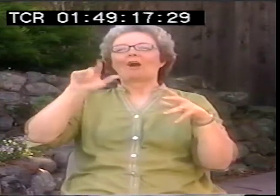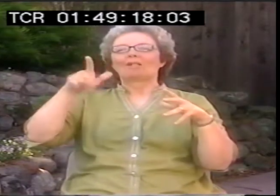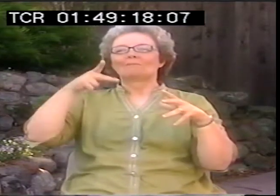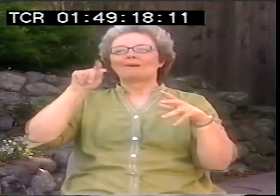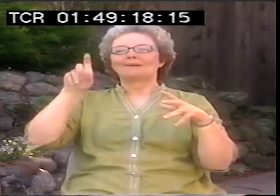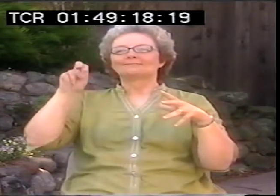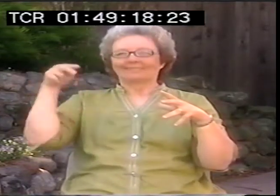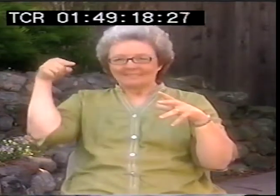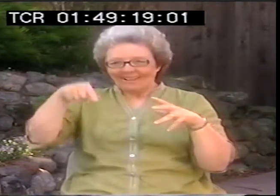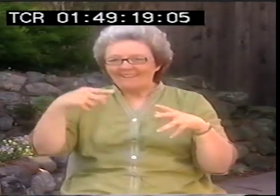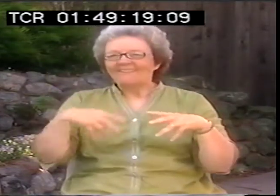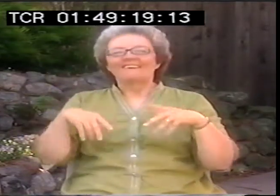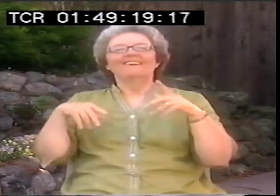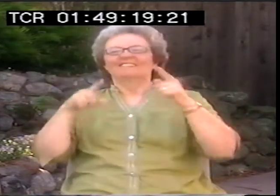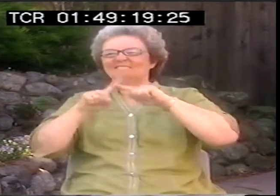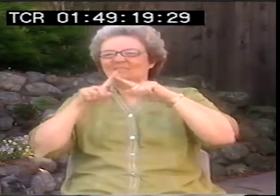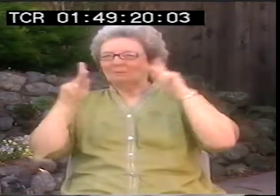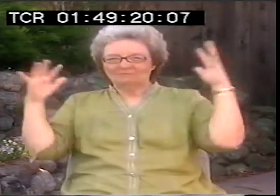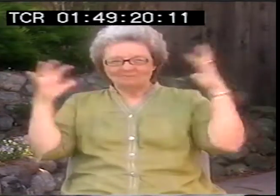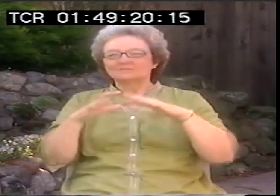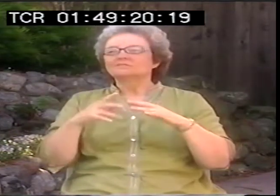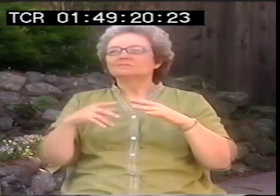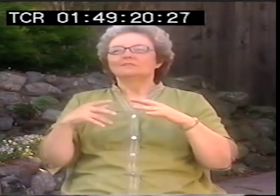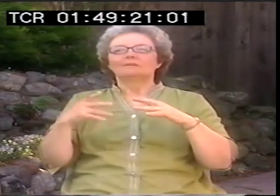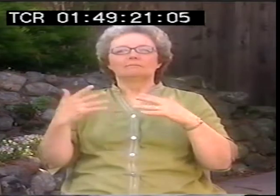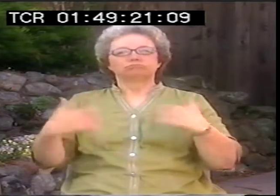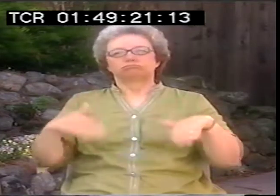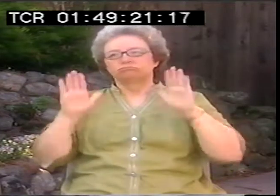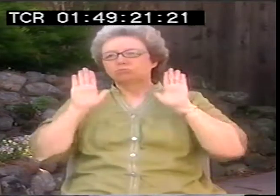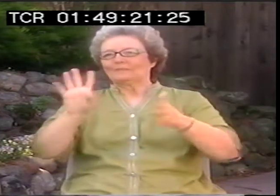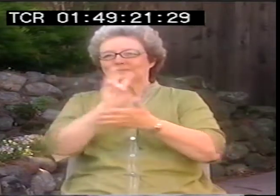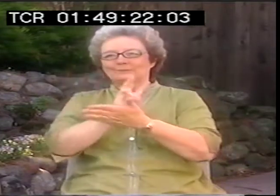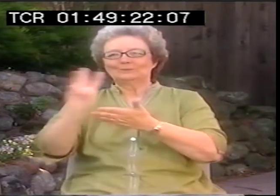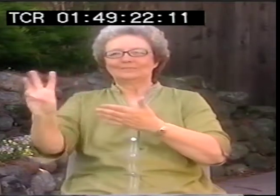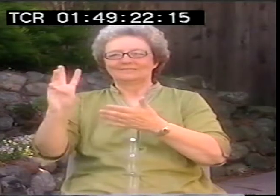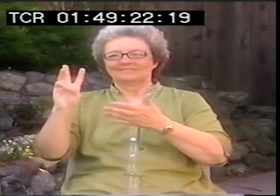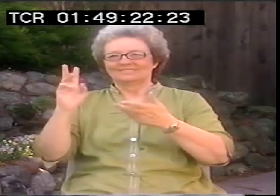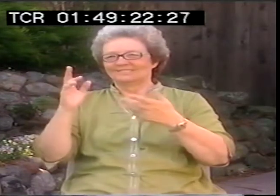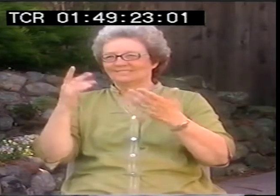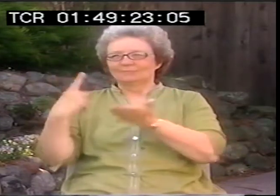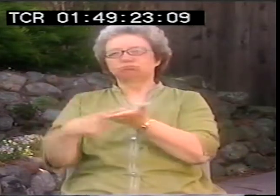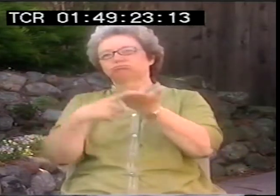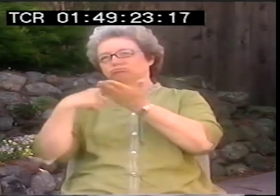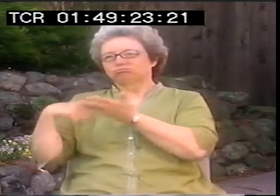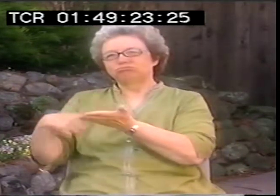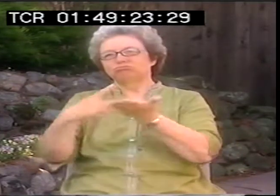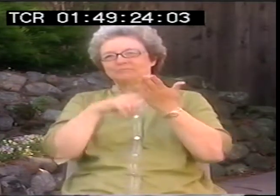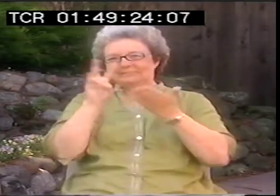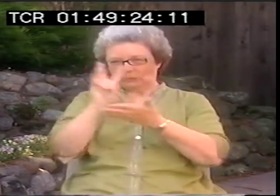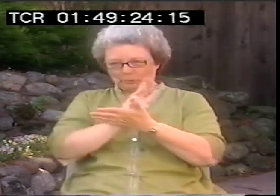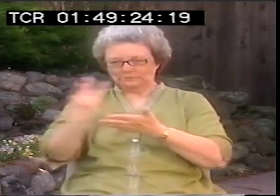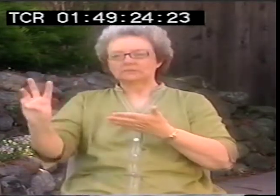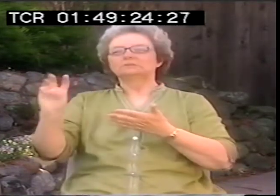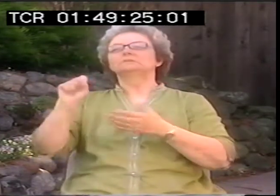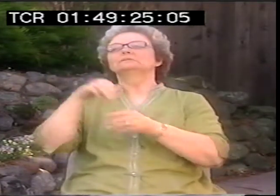So he was at that one, somebody said, why don't you come? And so he came. And Carol Padden was there.